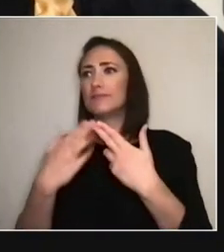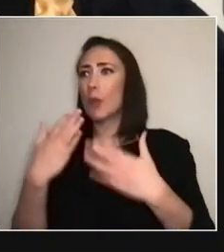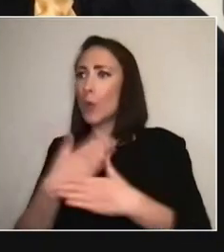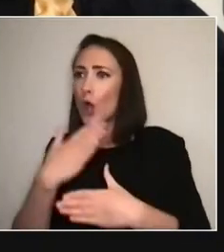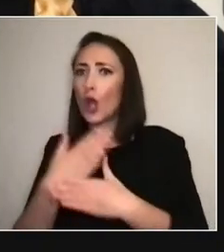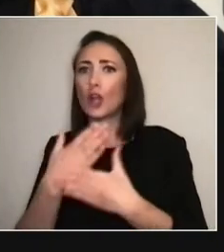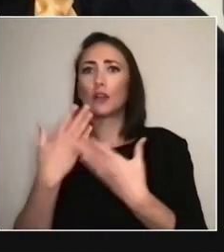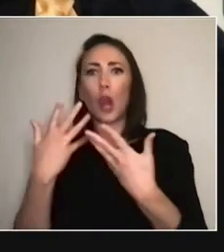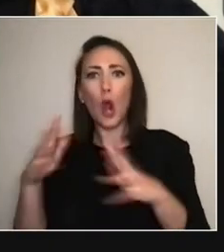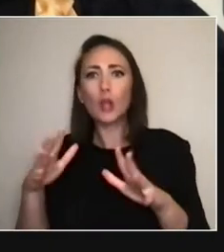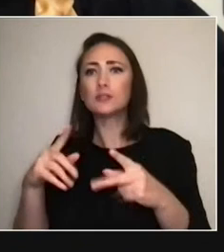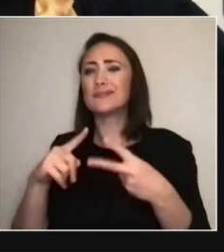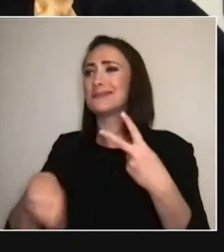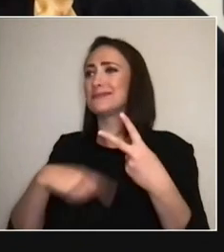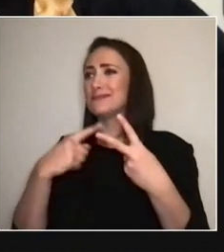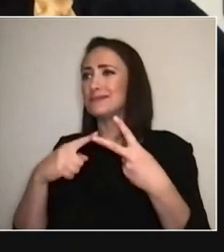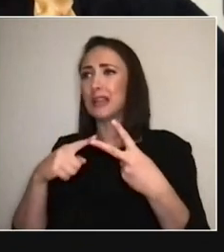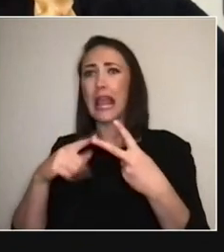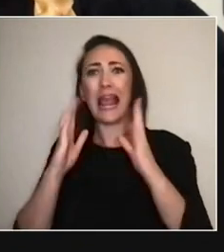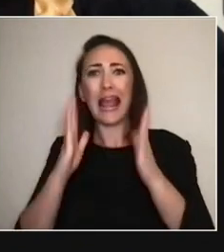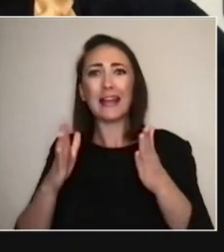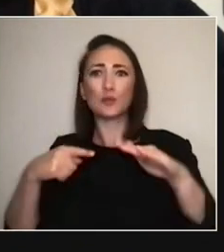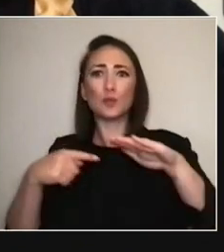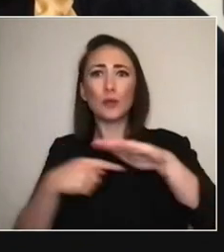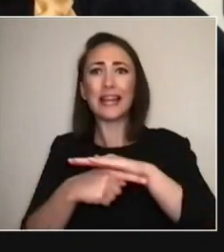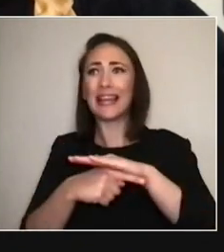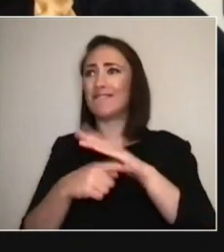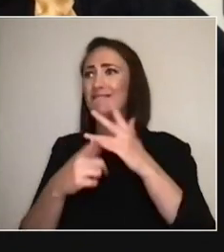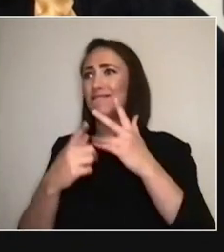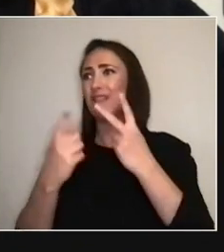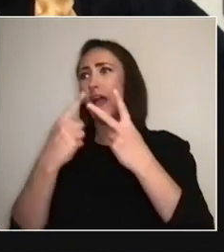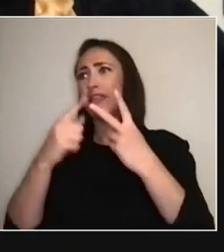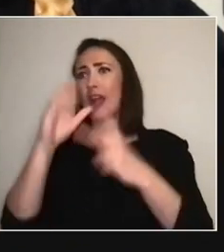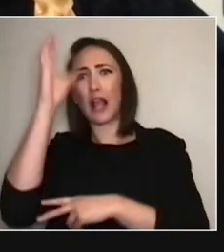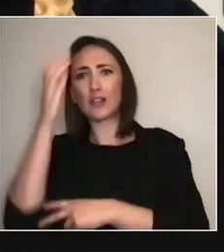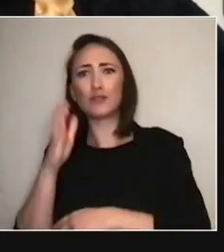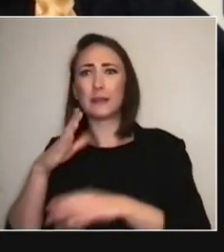the people who've migrated home or who haven't migrated home or all of those things —